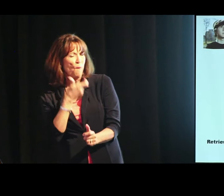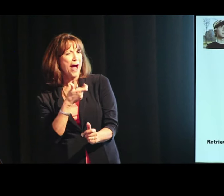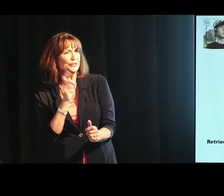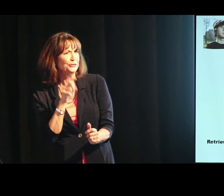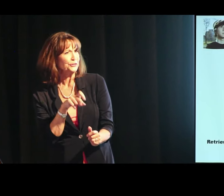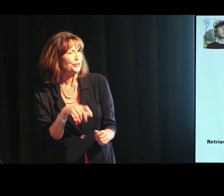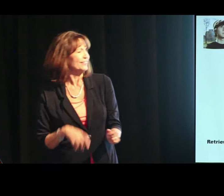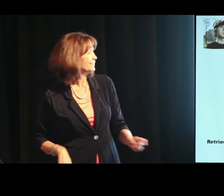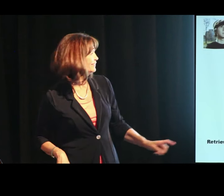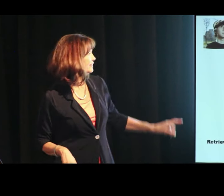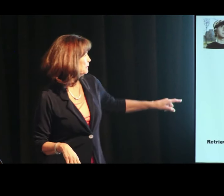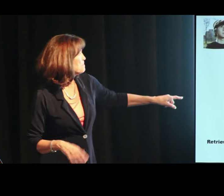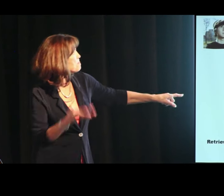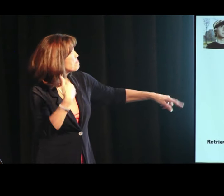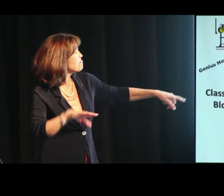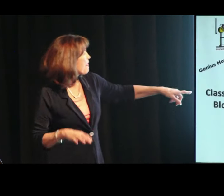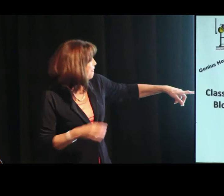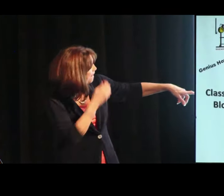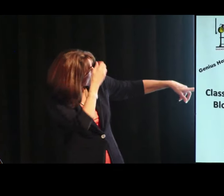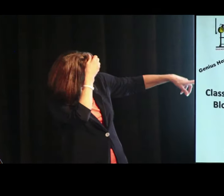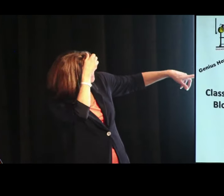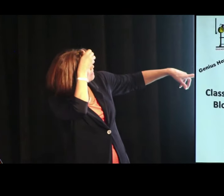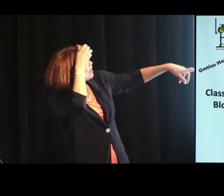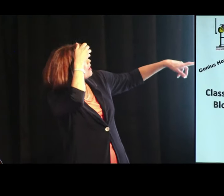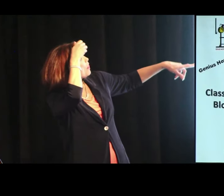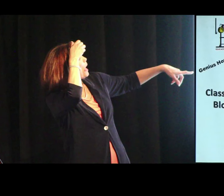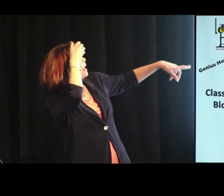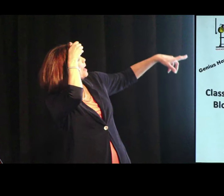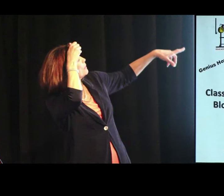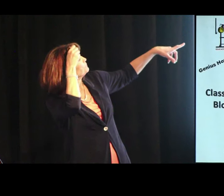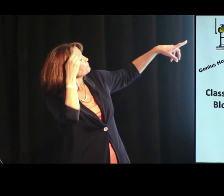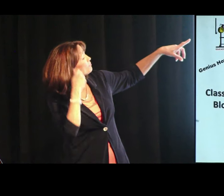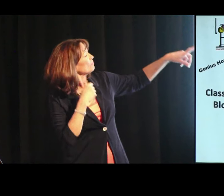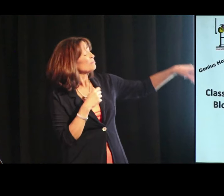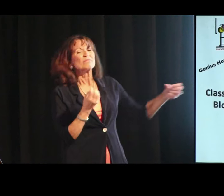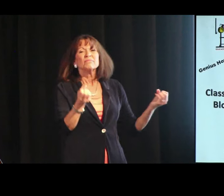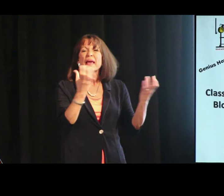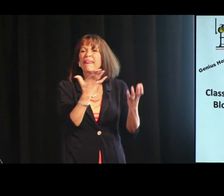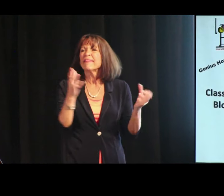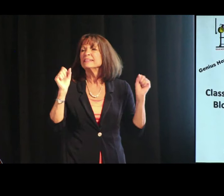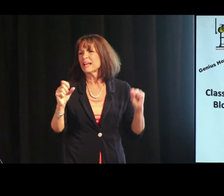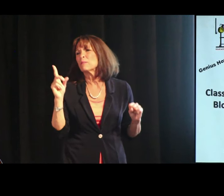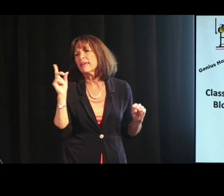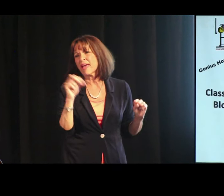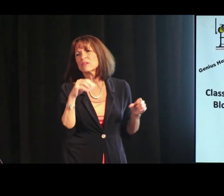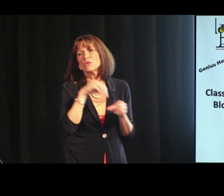about a guaranteeing effort. There's a lot of things